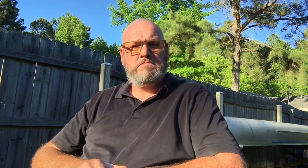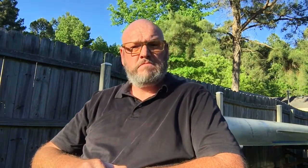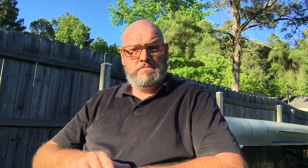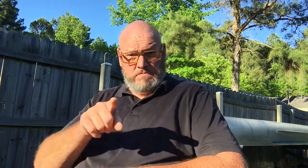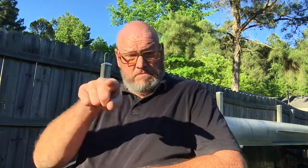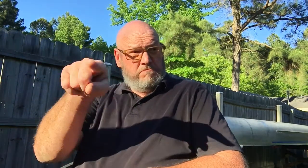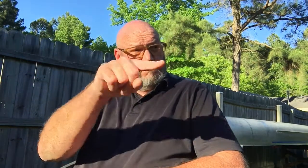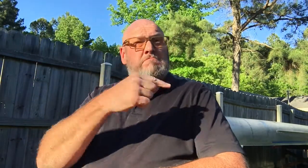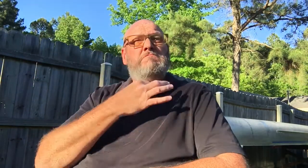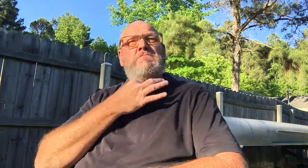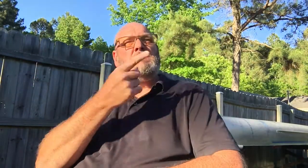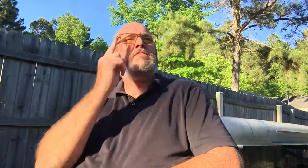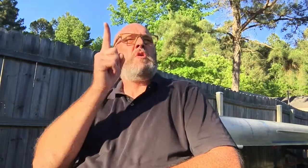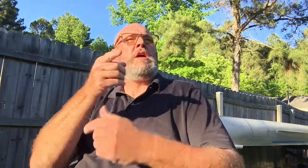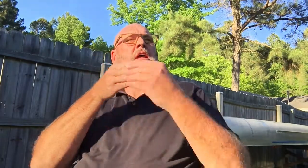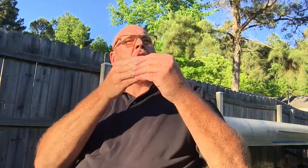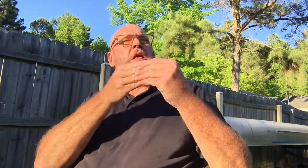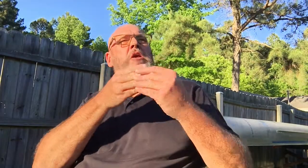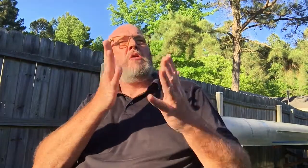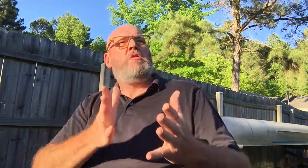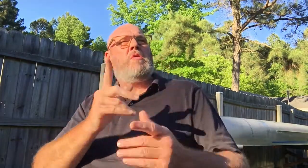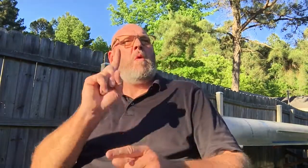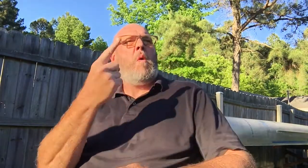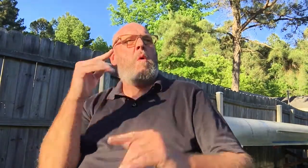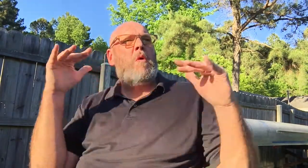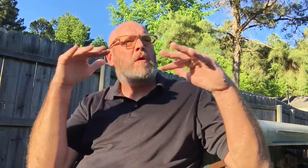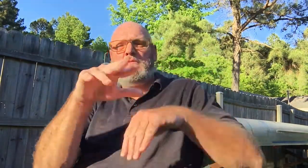Are you curious, but think this is for "leaders" only?